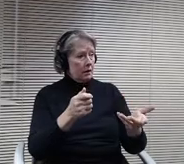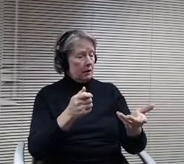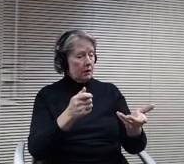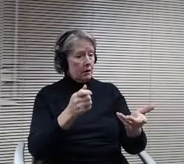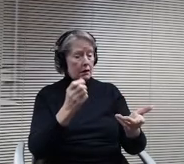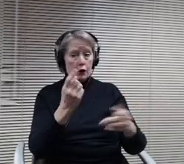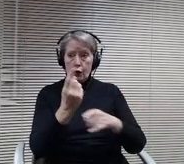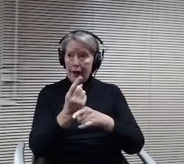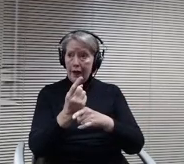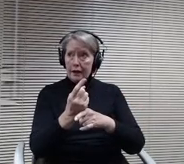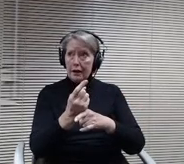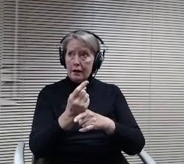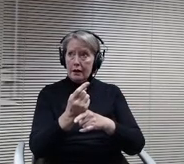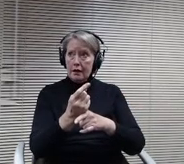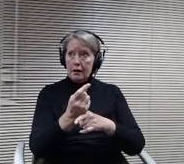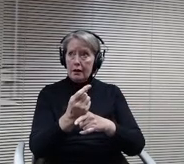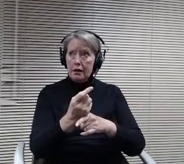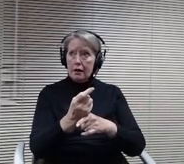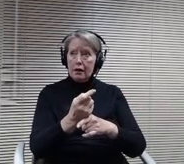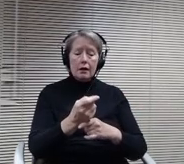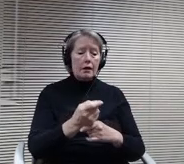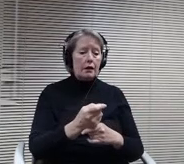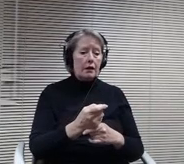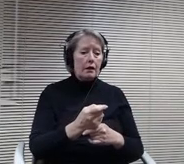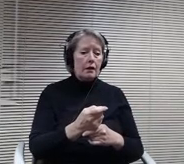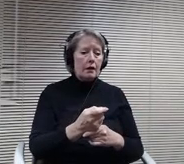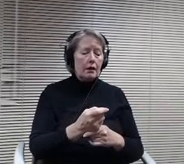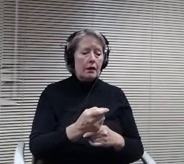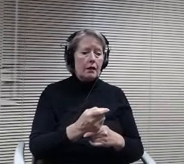I believe Mr Cherrad section 3A, where the words image